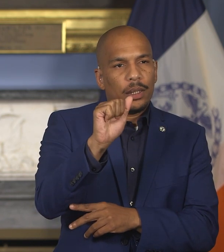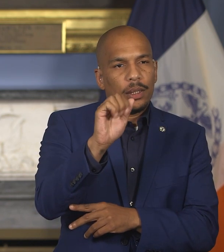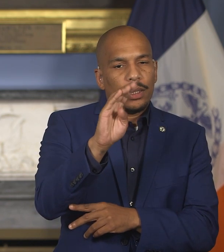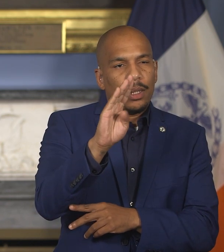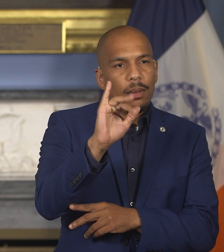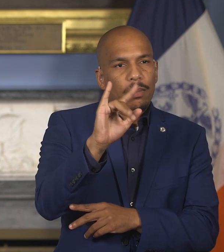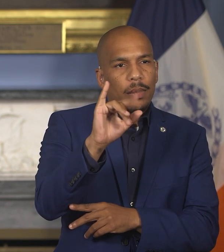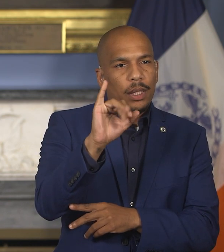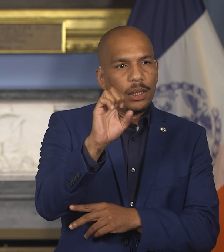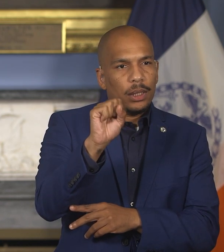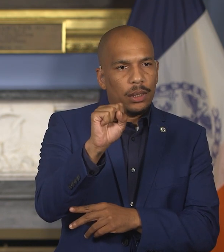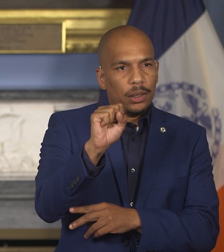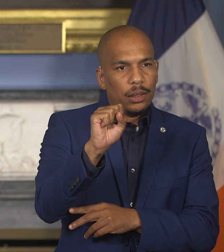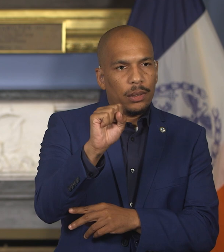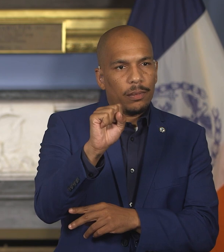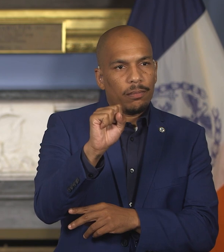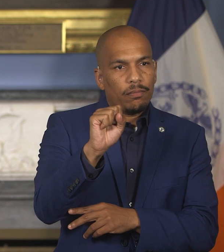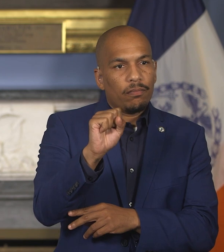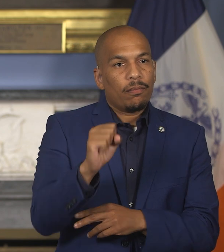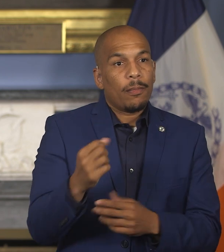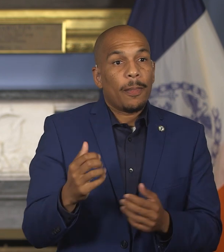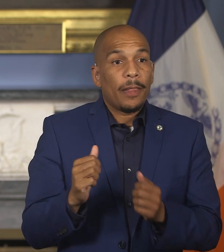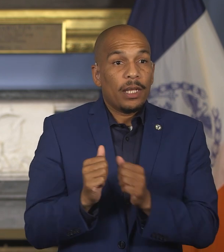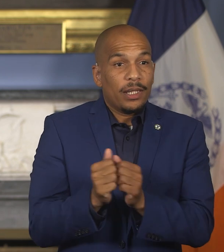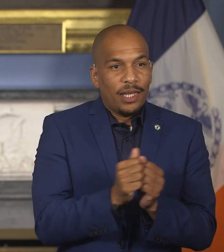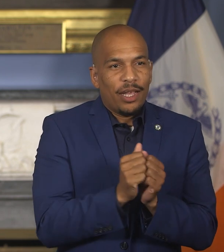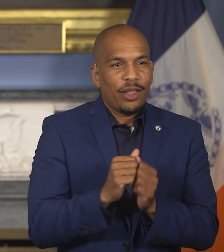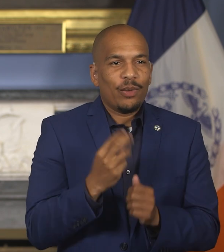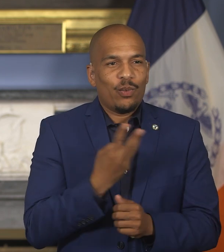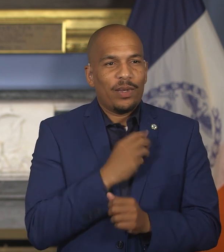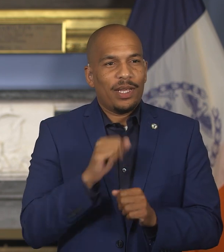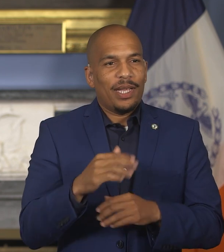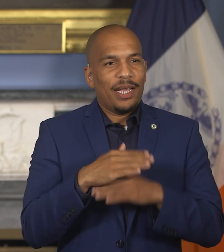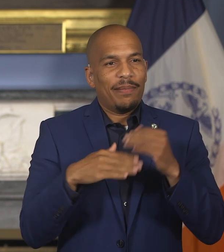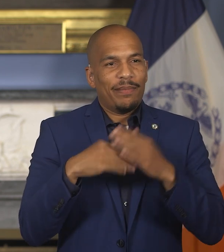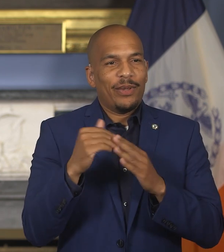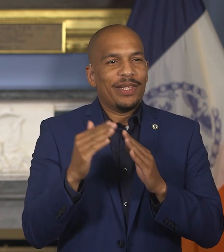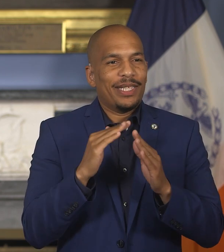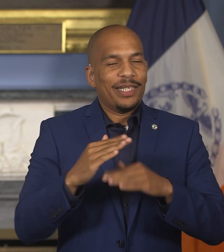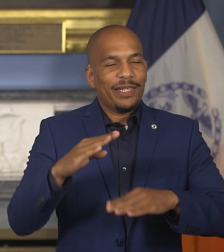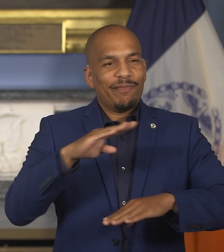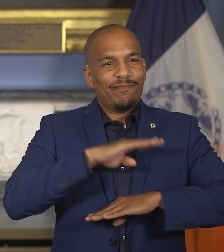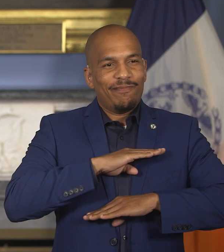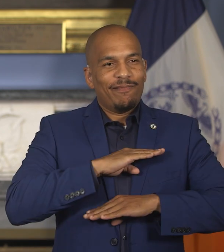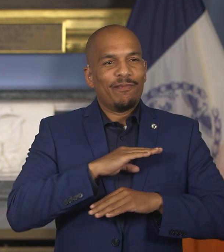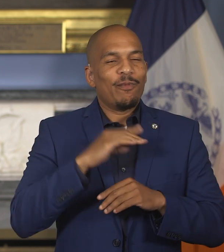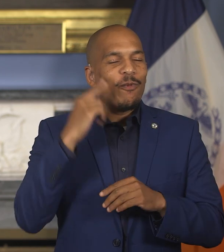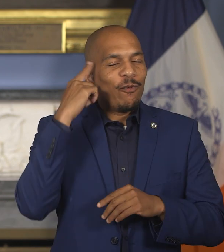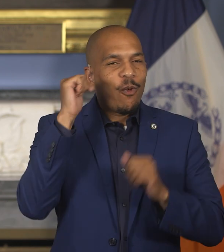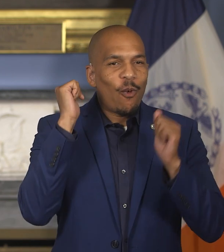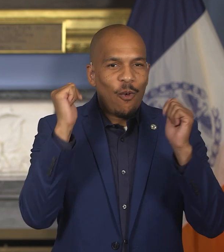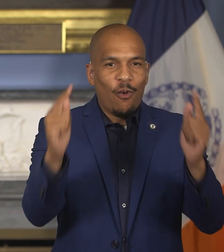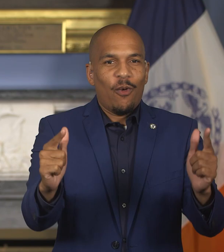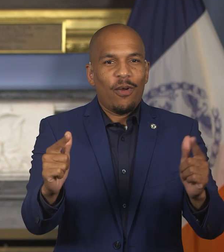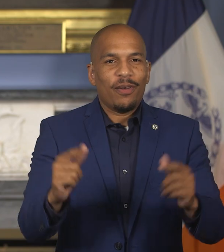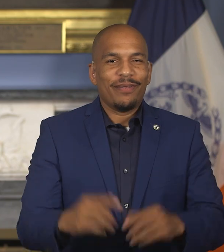that works for all of us.